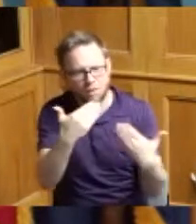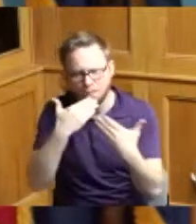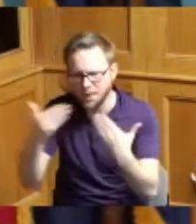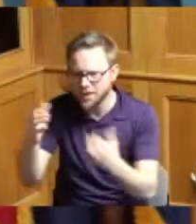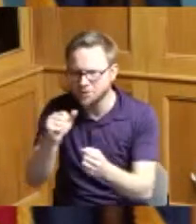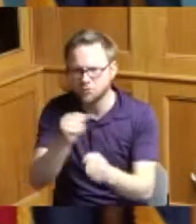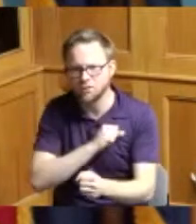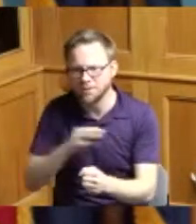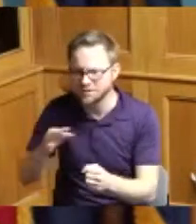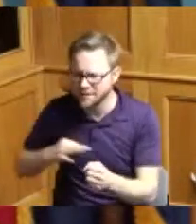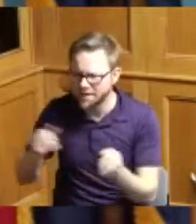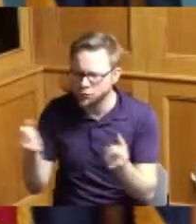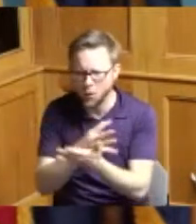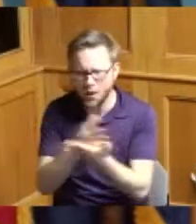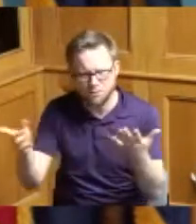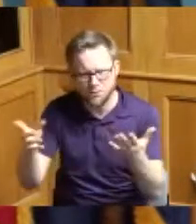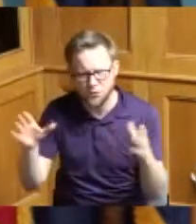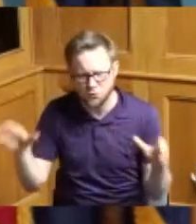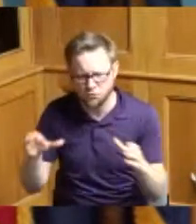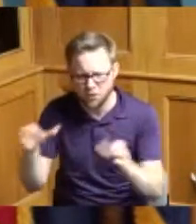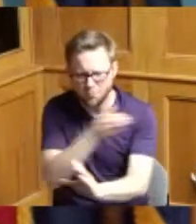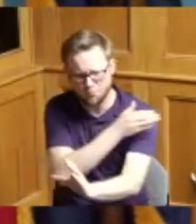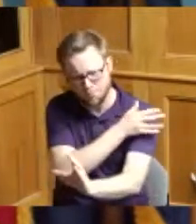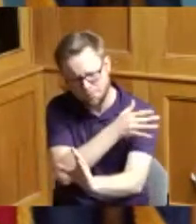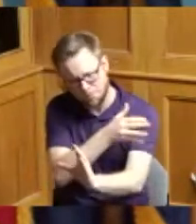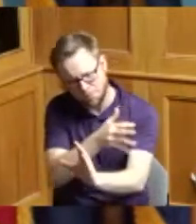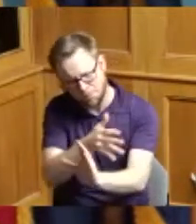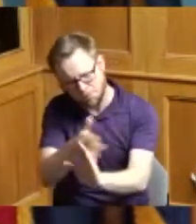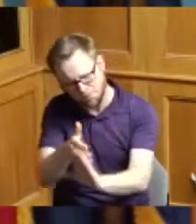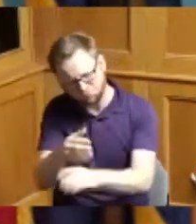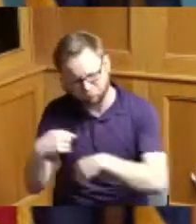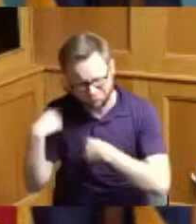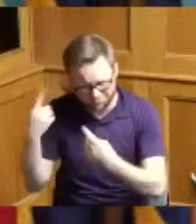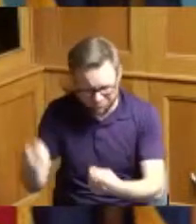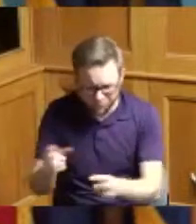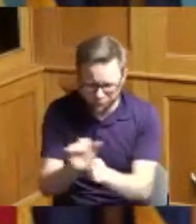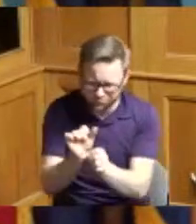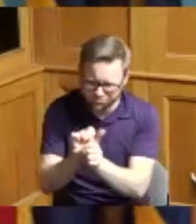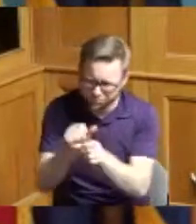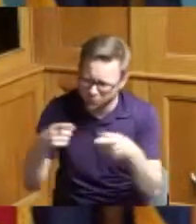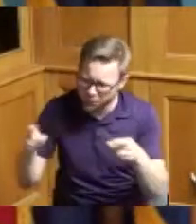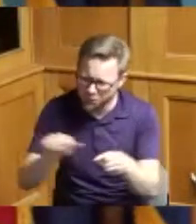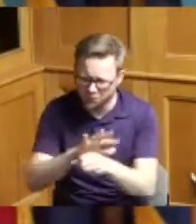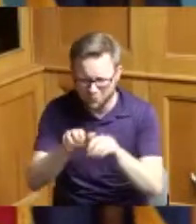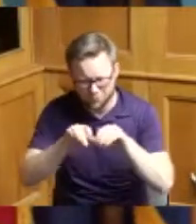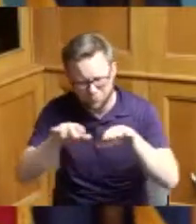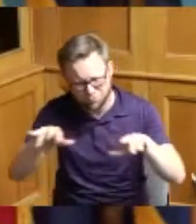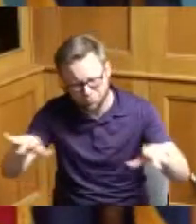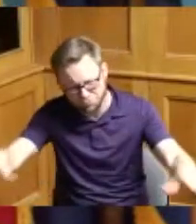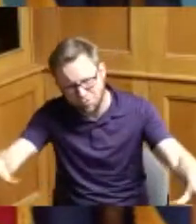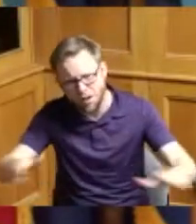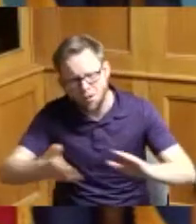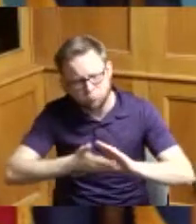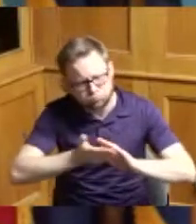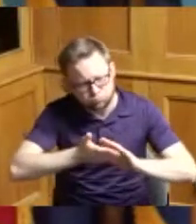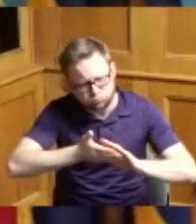in this pandemic being out here in this pandemic keeping things going staying late I know I email